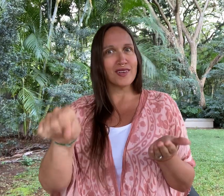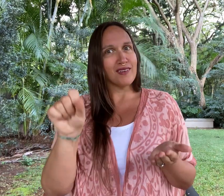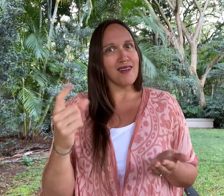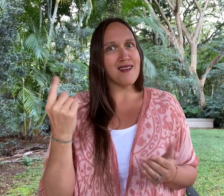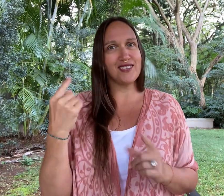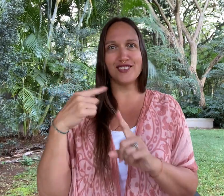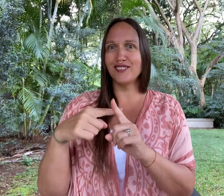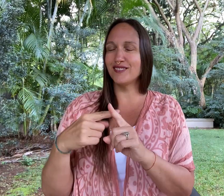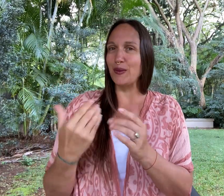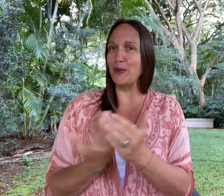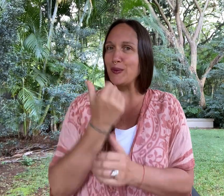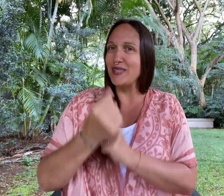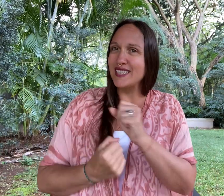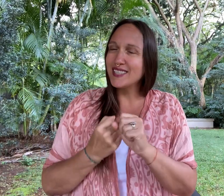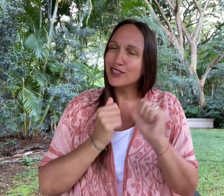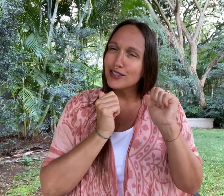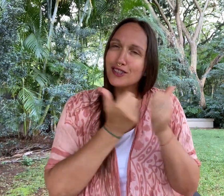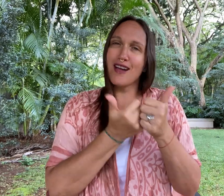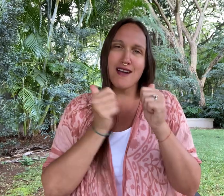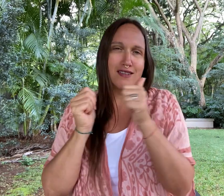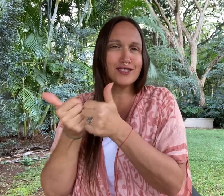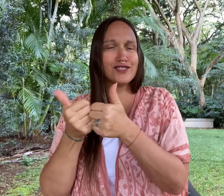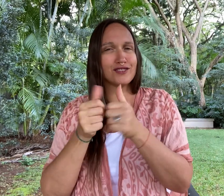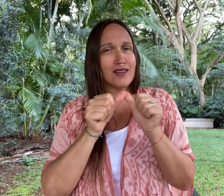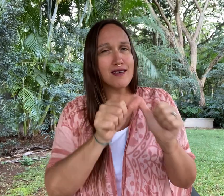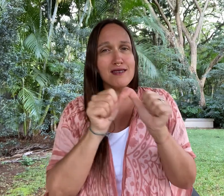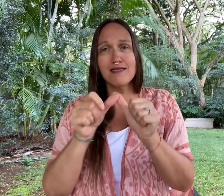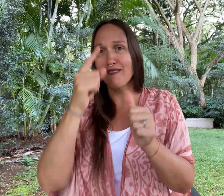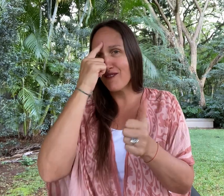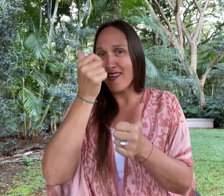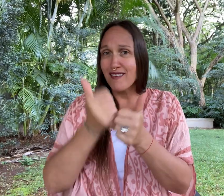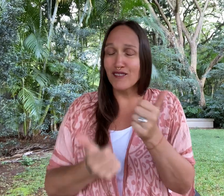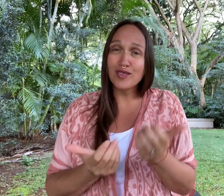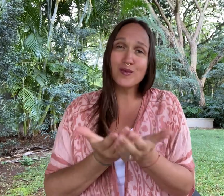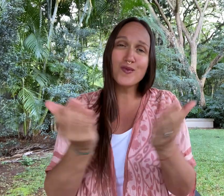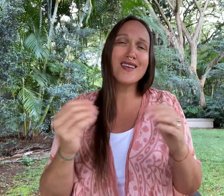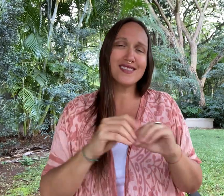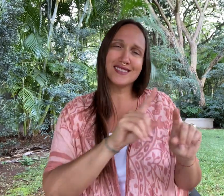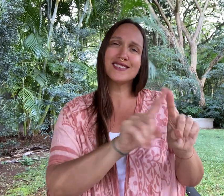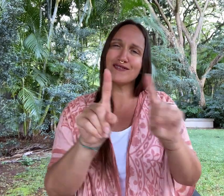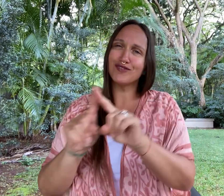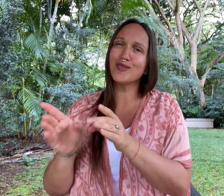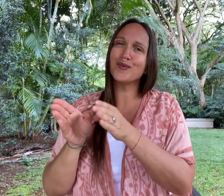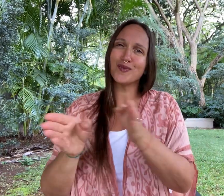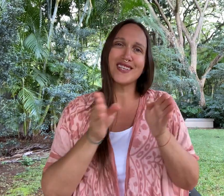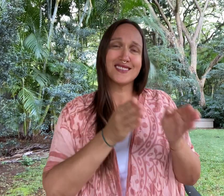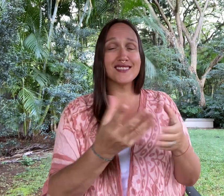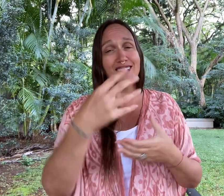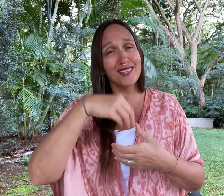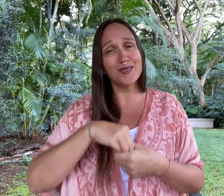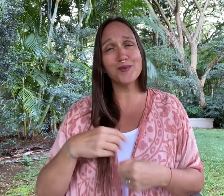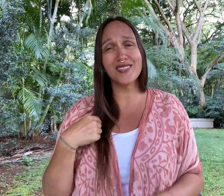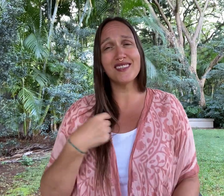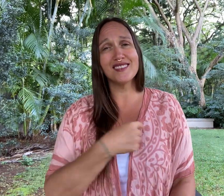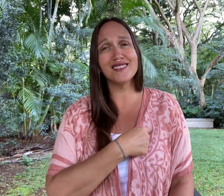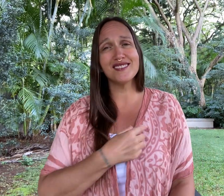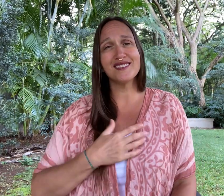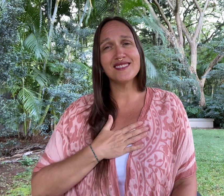Indeed, last year and the new year continue to be challenging for everyone in different ways including us.